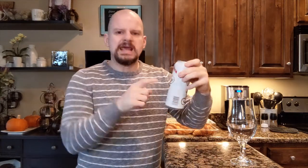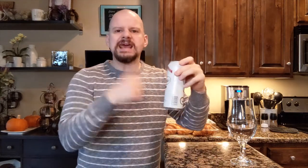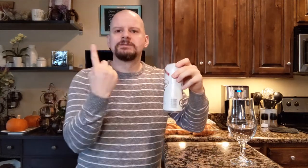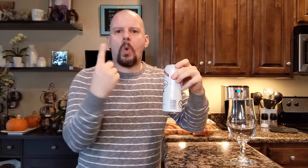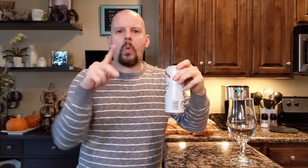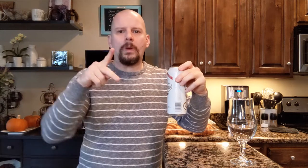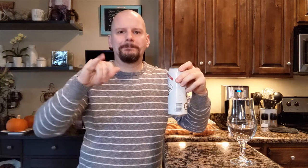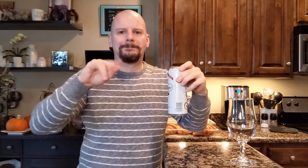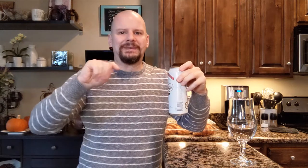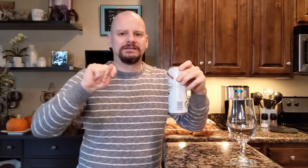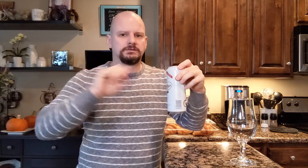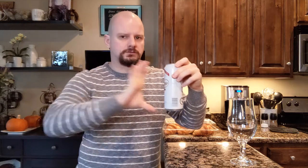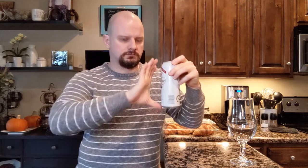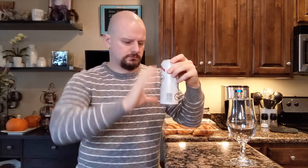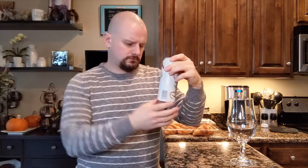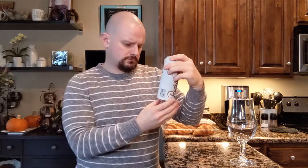It's one pint.